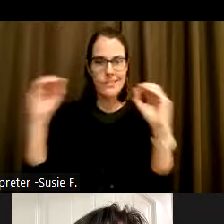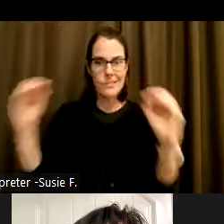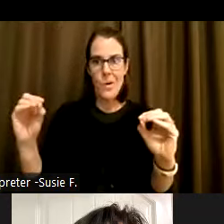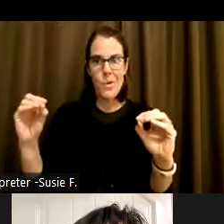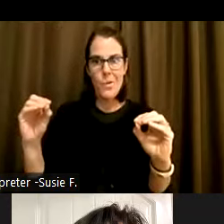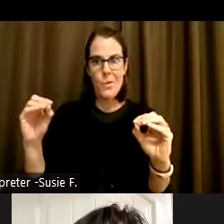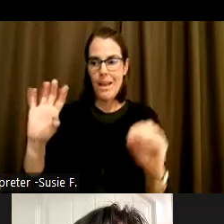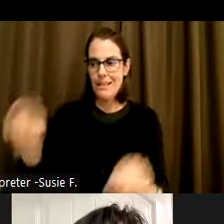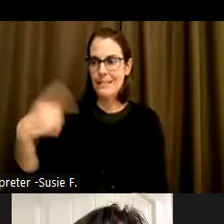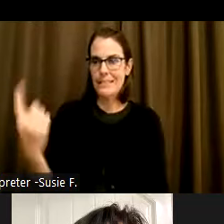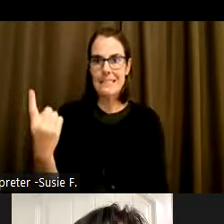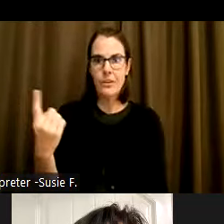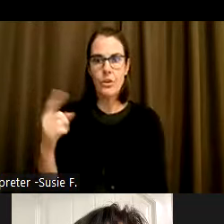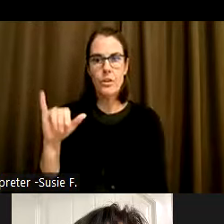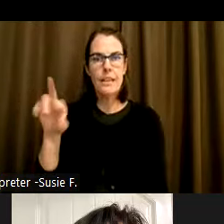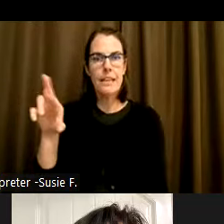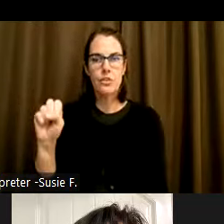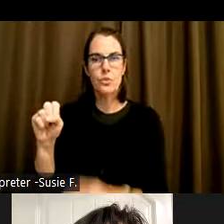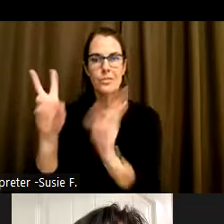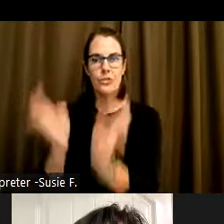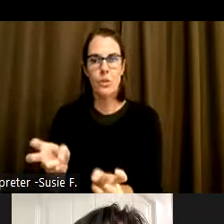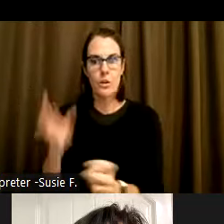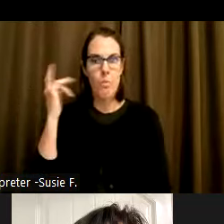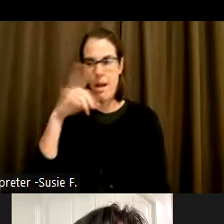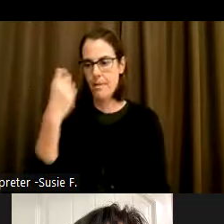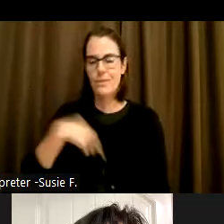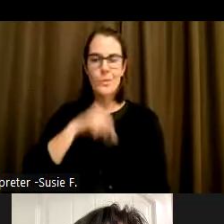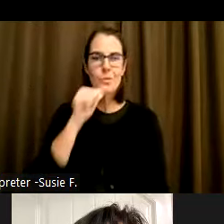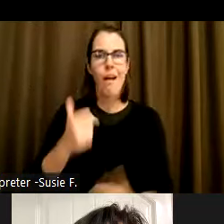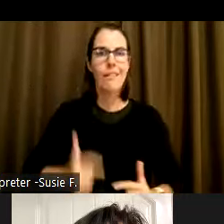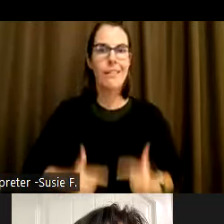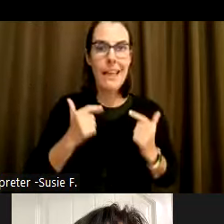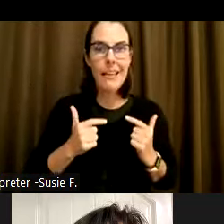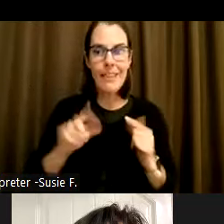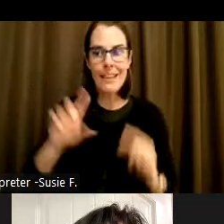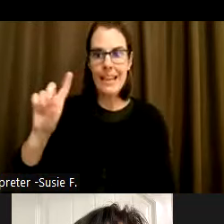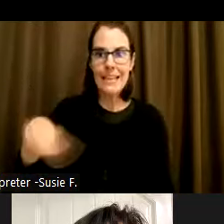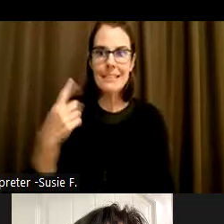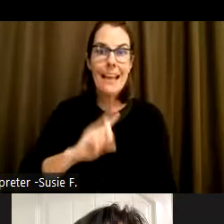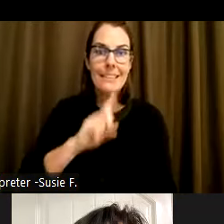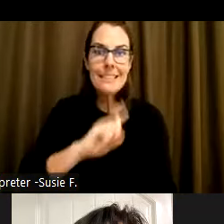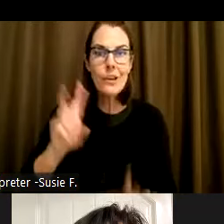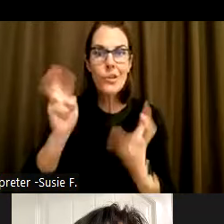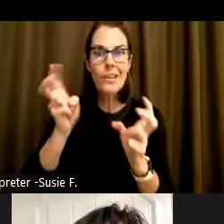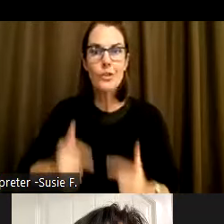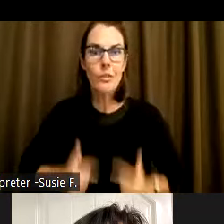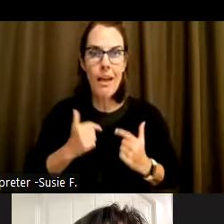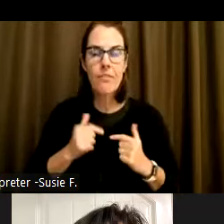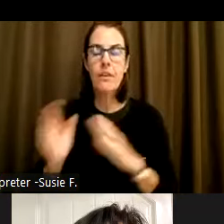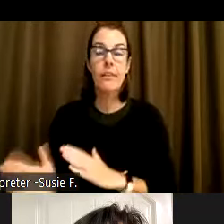as single issue struggle because we do not live single issue lives. And on the right side of the slide it reads intersectionality ableism